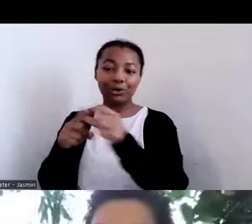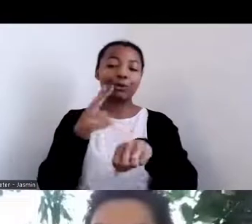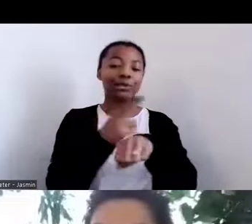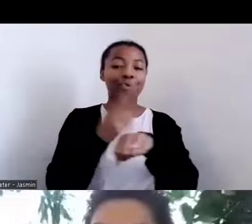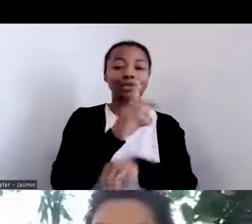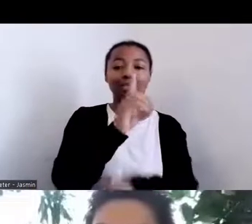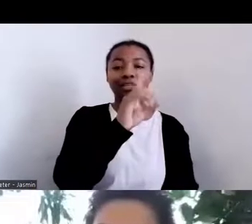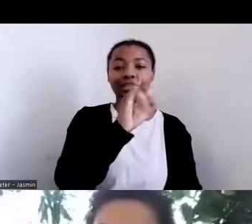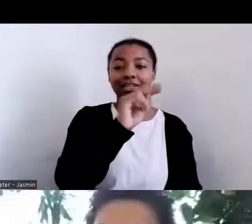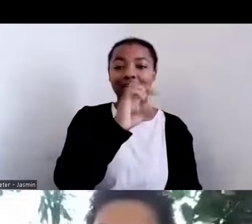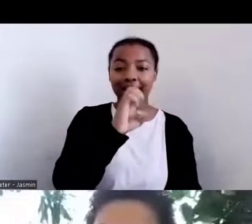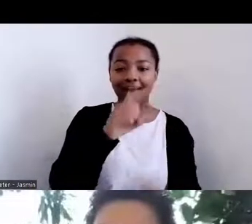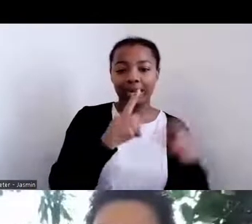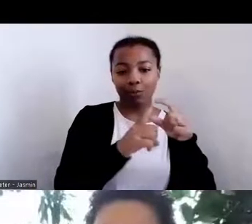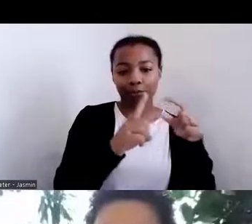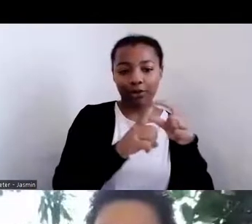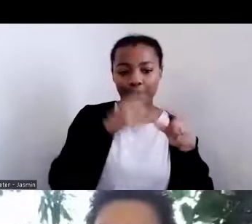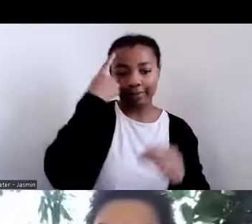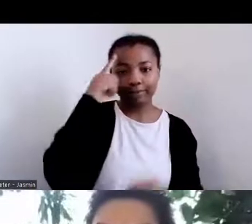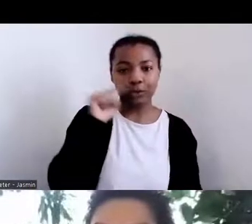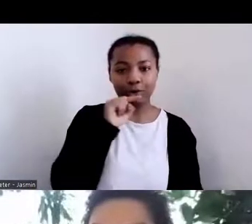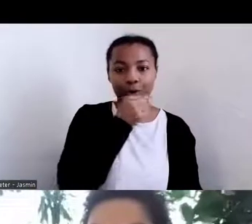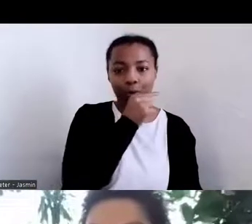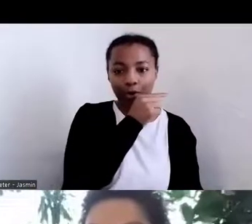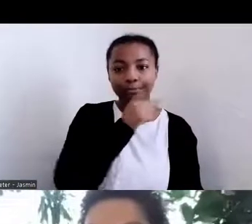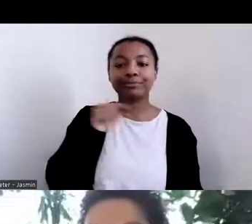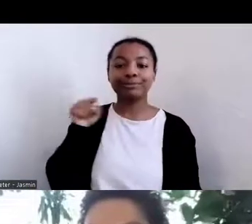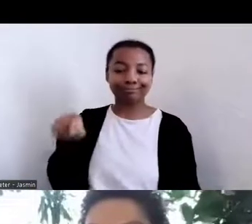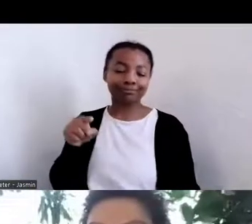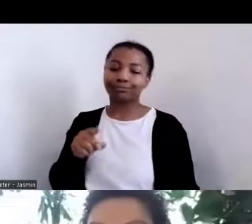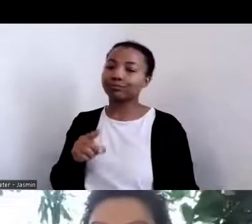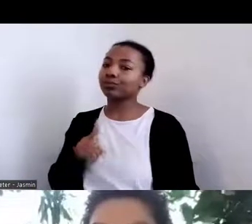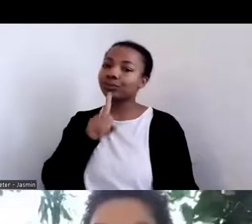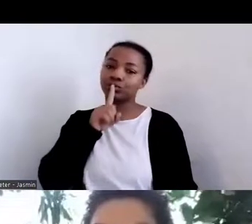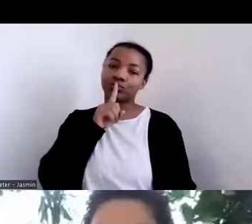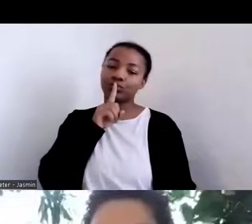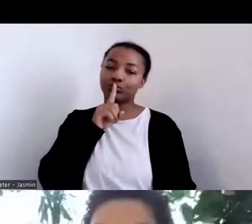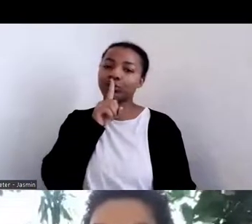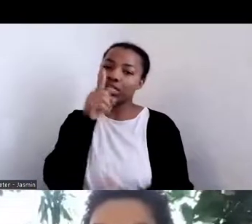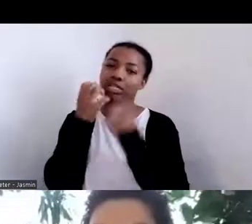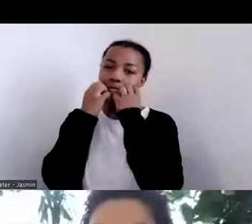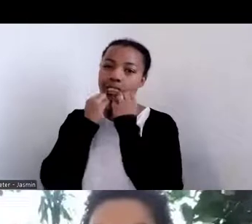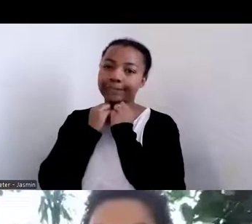And so this is something that was very precious to us. It's our way of life. It's very holy.